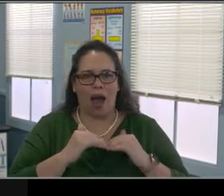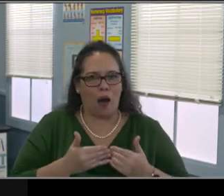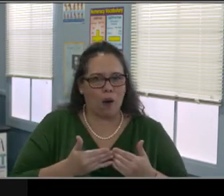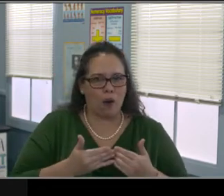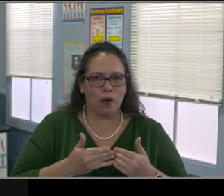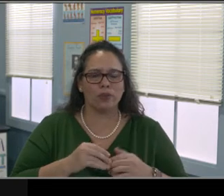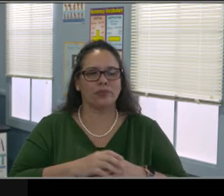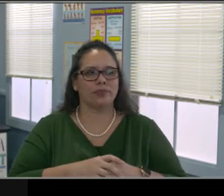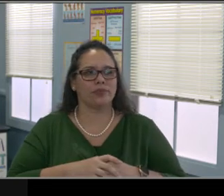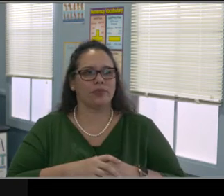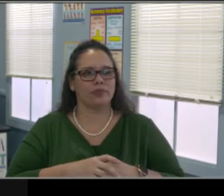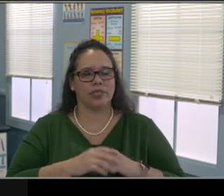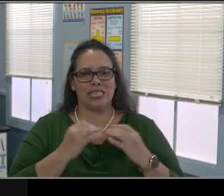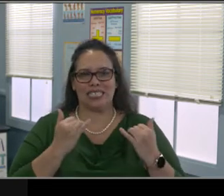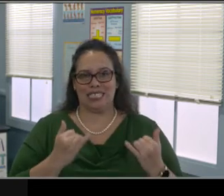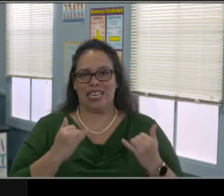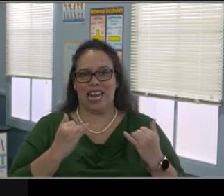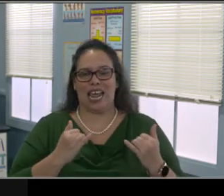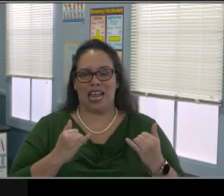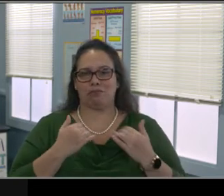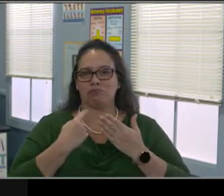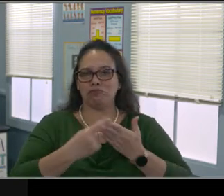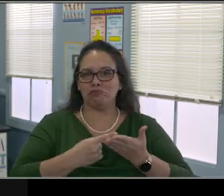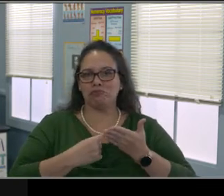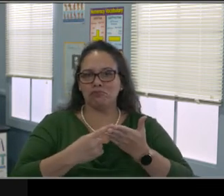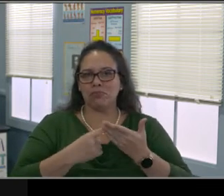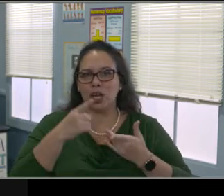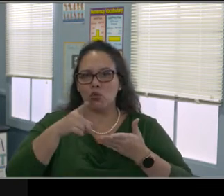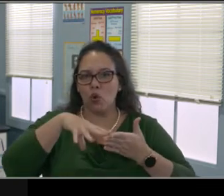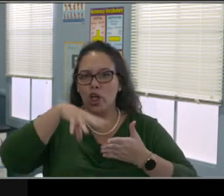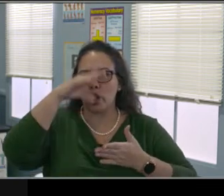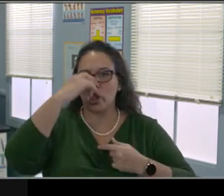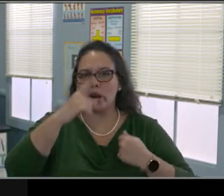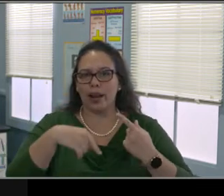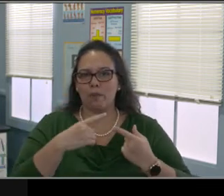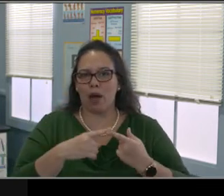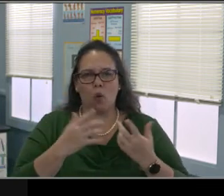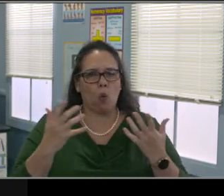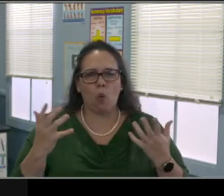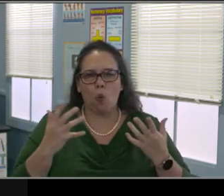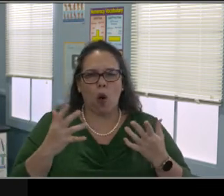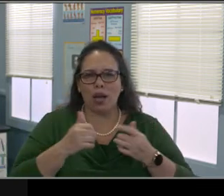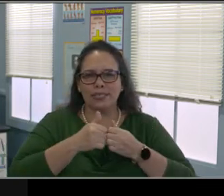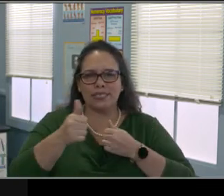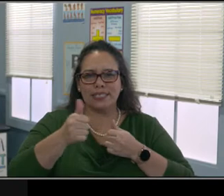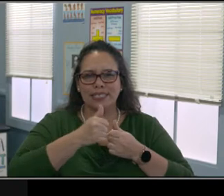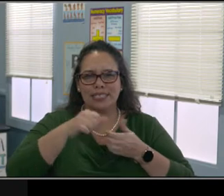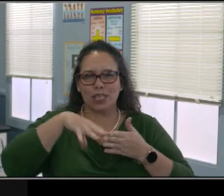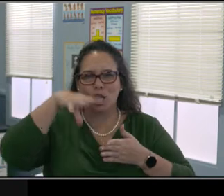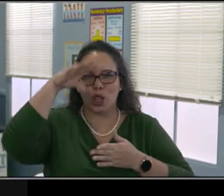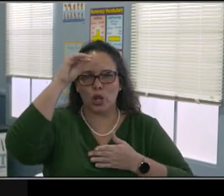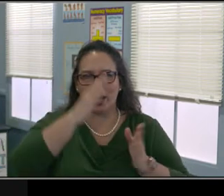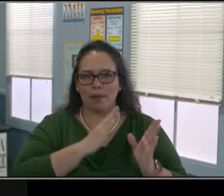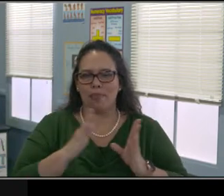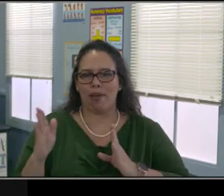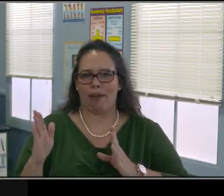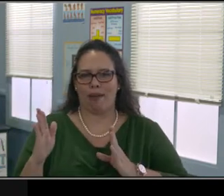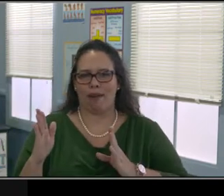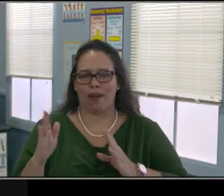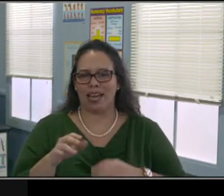so that we could look towards distance learning. So what's the definition of distance learning? We all have been living it for awhile,